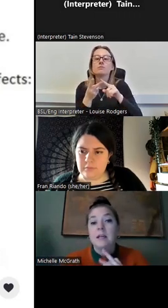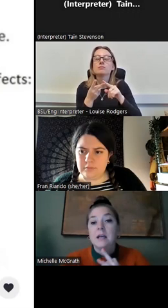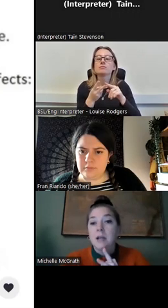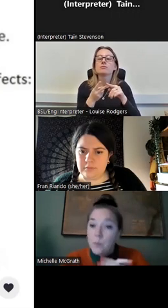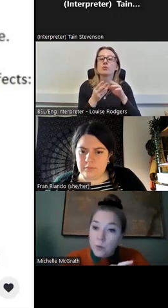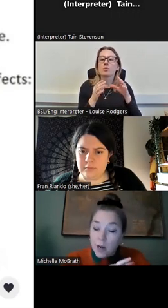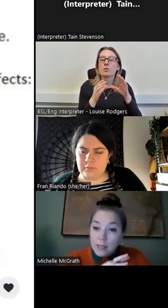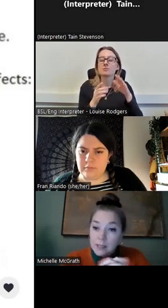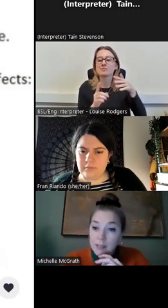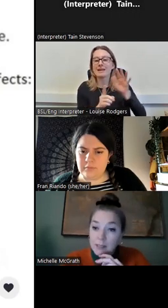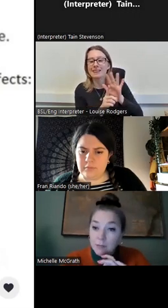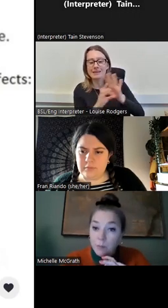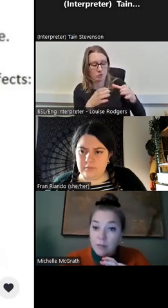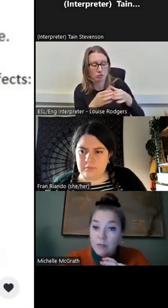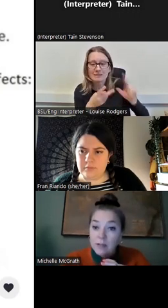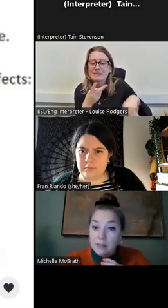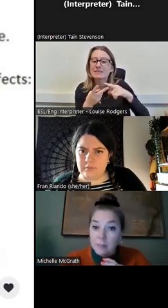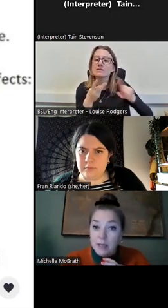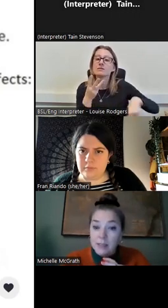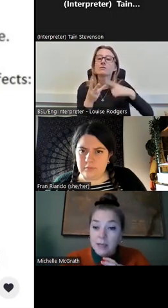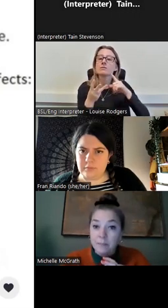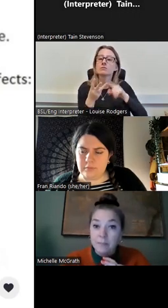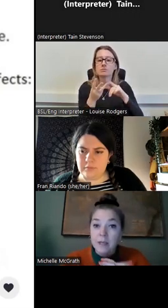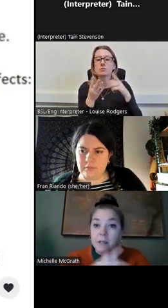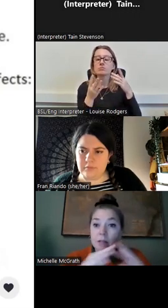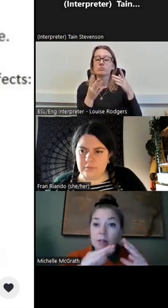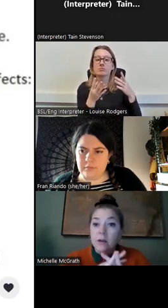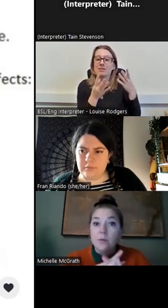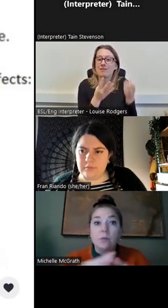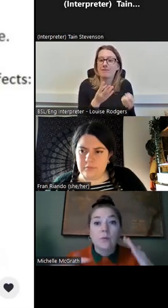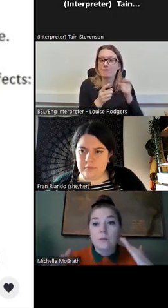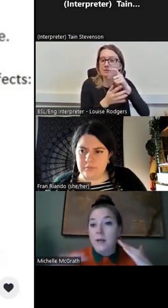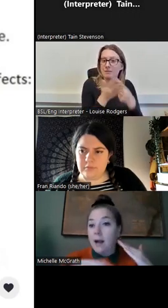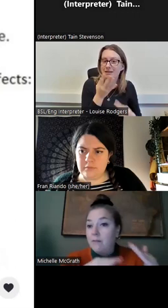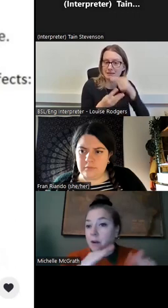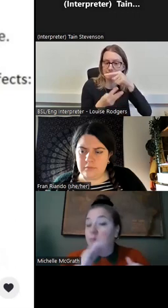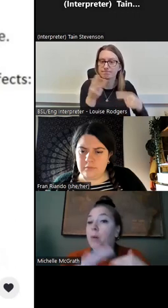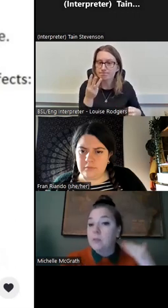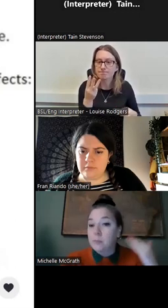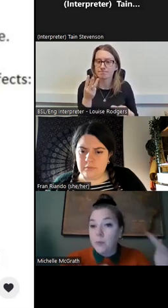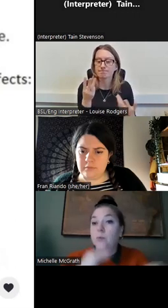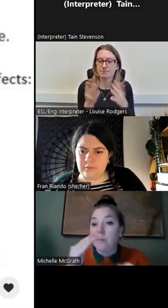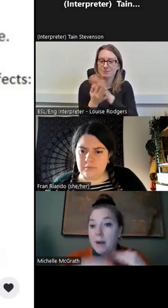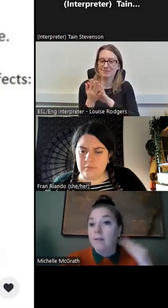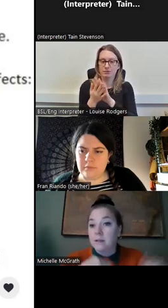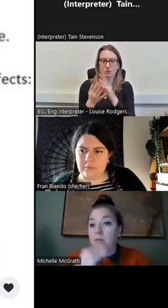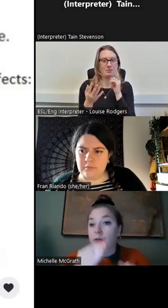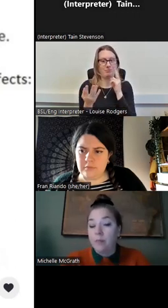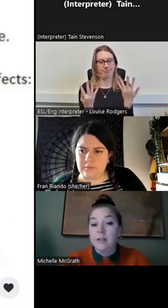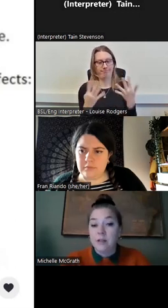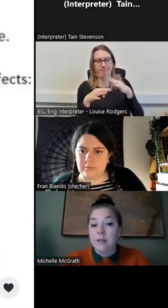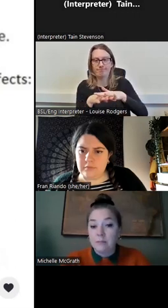and you're more likely to live with a disability, so we have multiple barriers on top of each other.